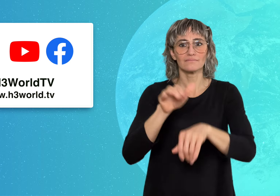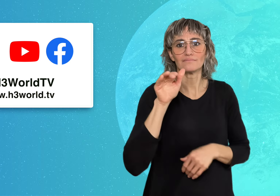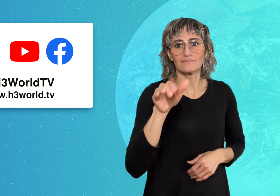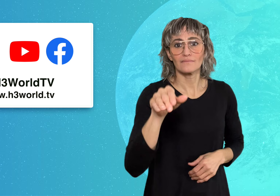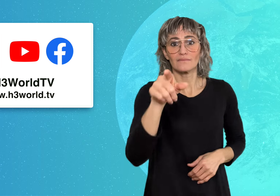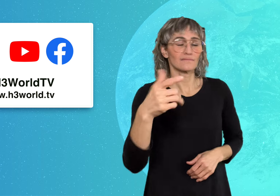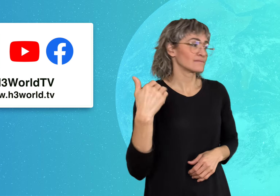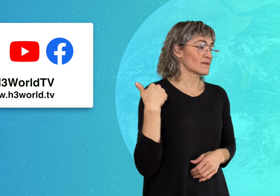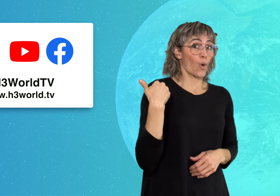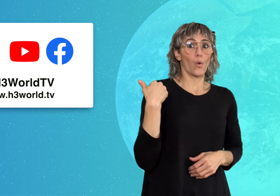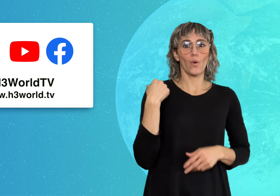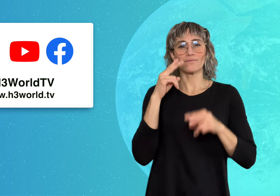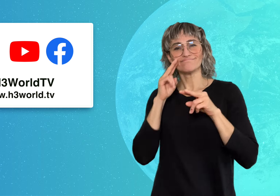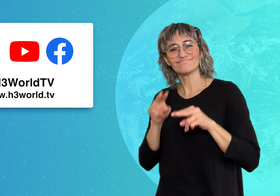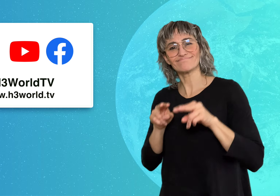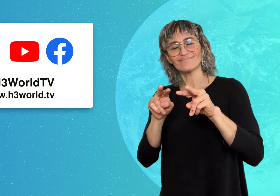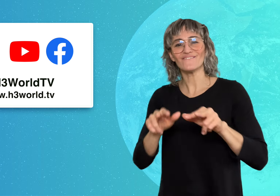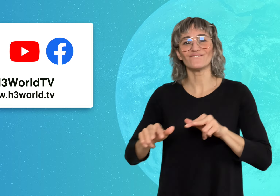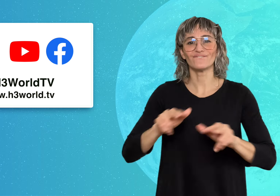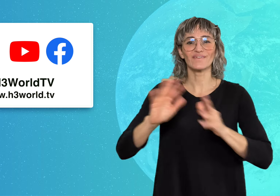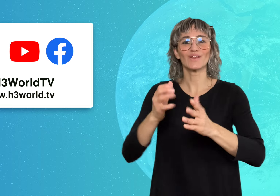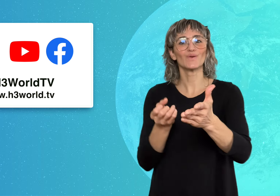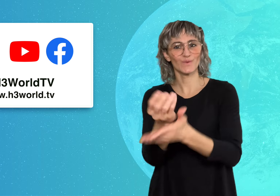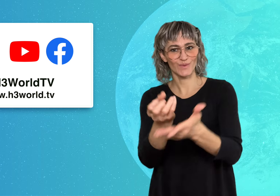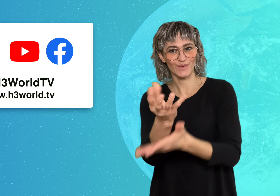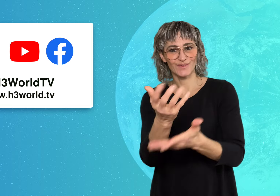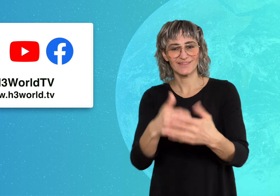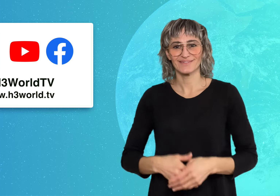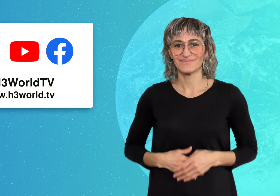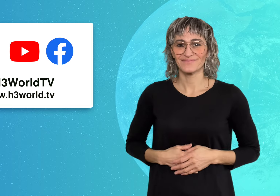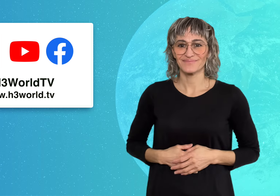so that you'll never miss a video!